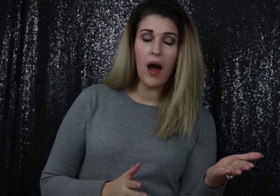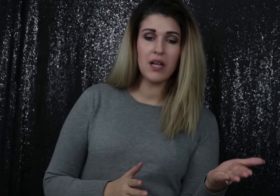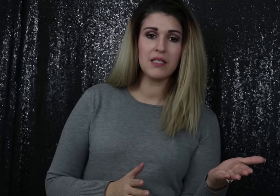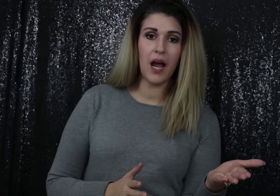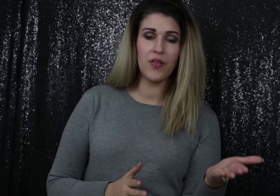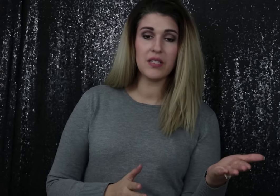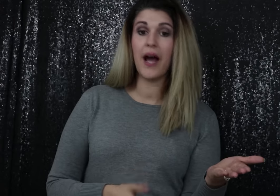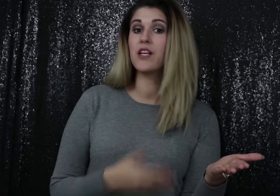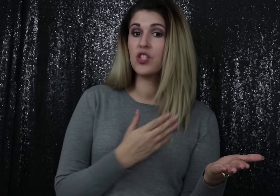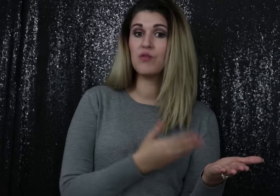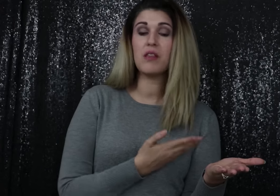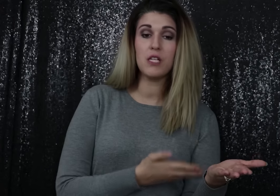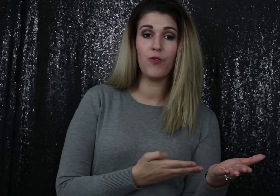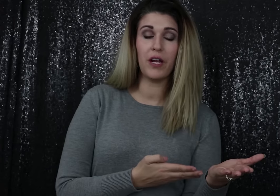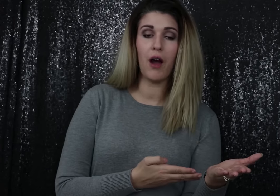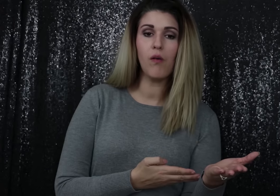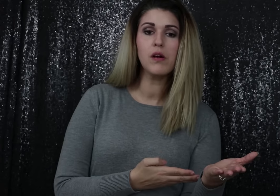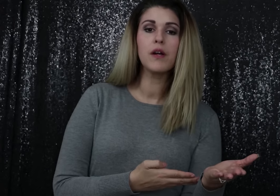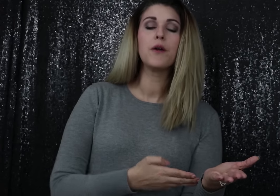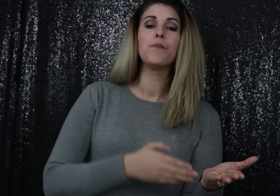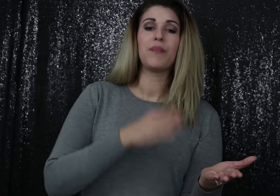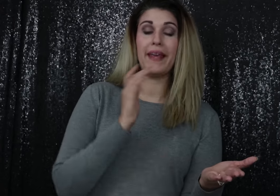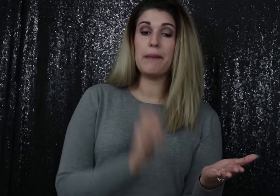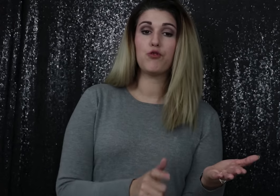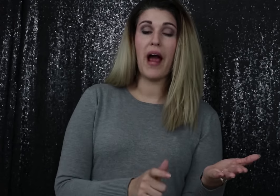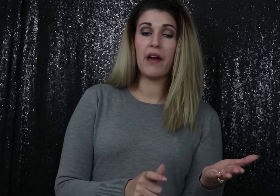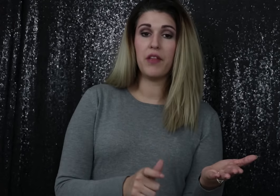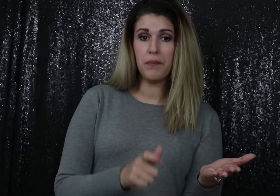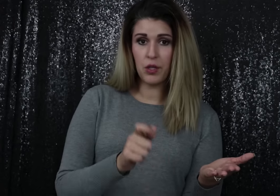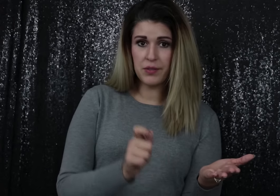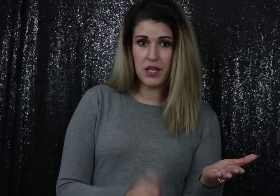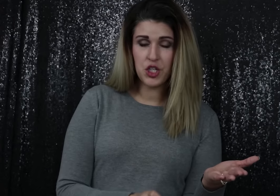how to sign the science using this video and keep track of them using the